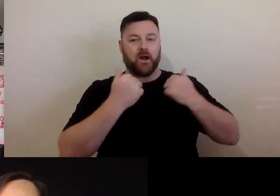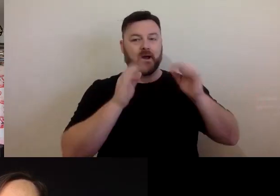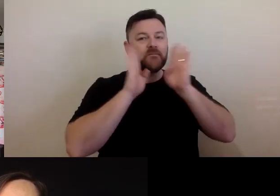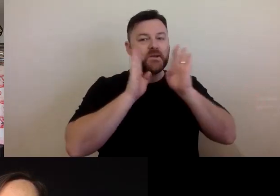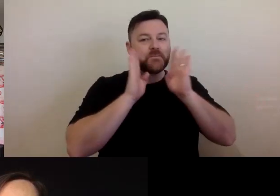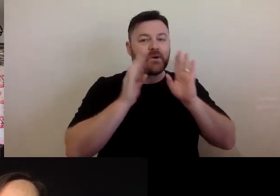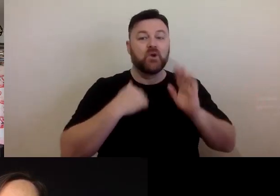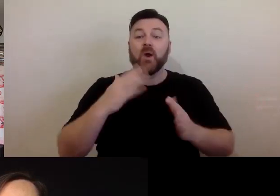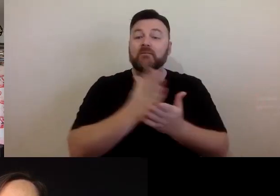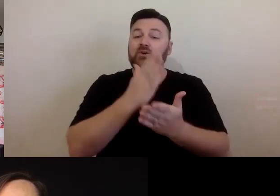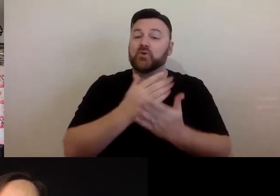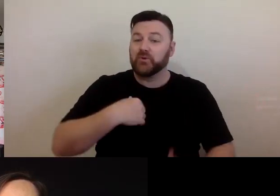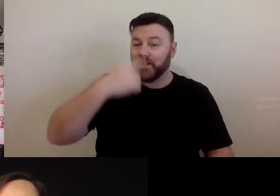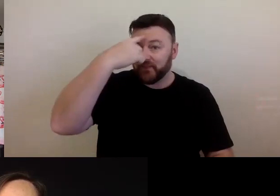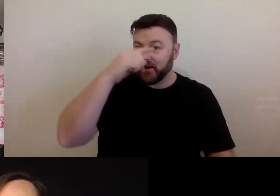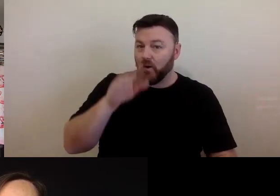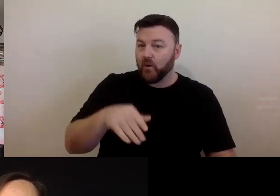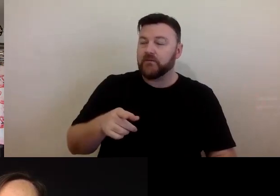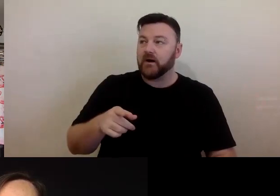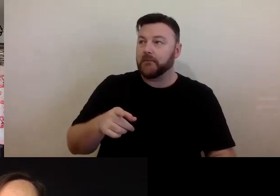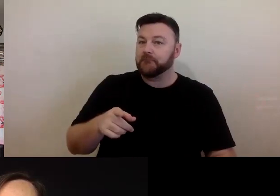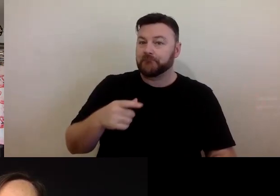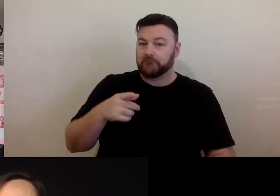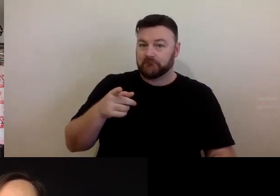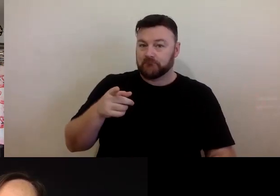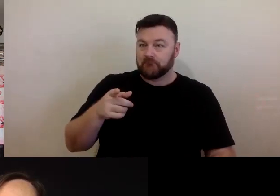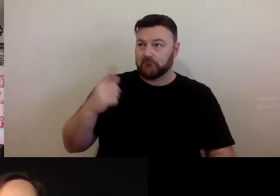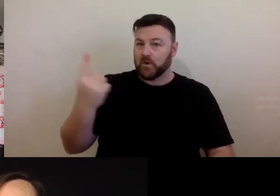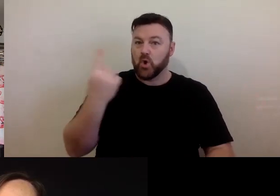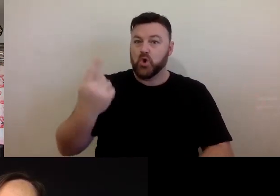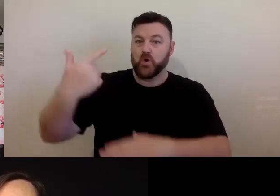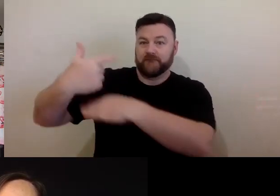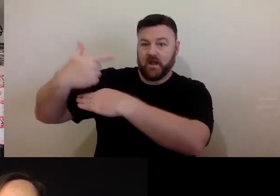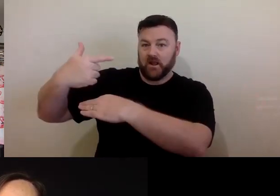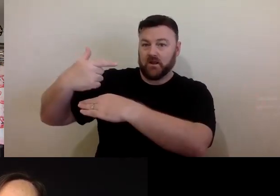make sure - that you've got a permission from the record ist to be